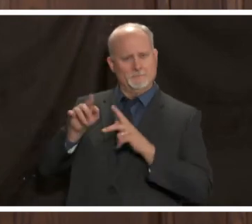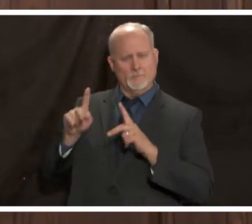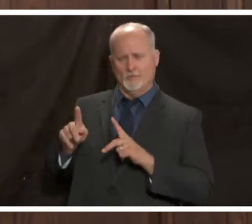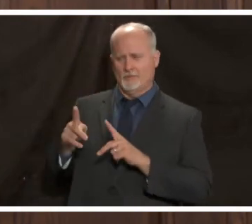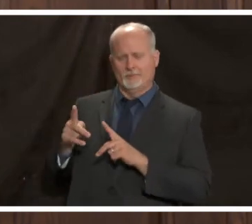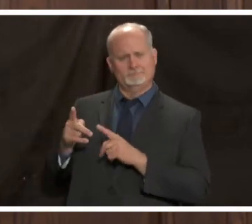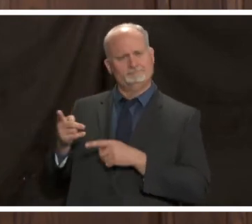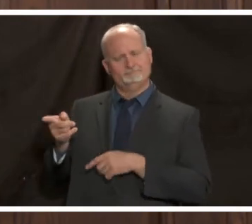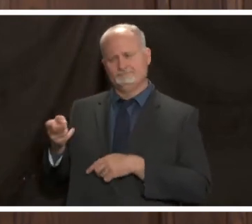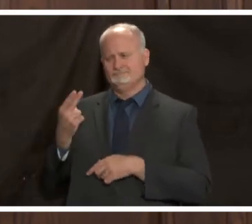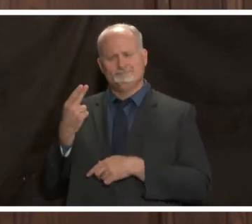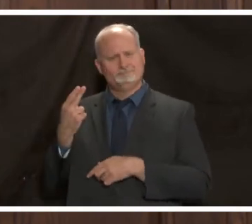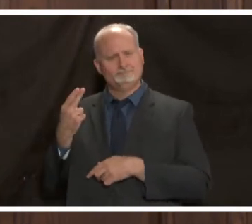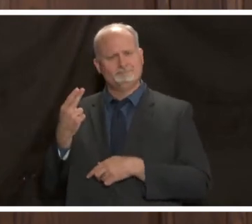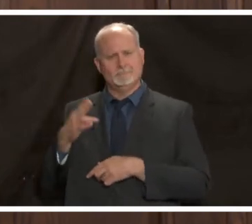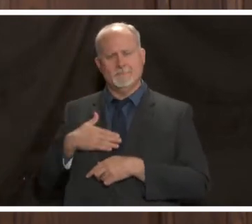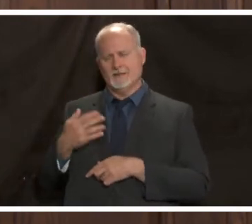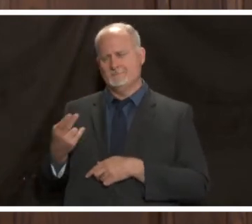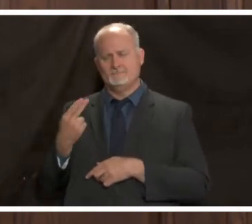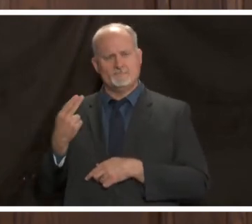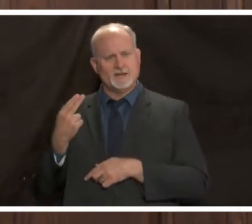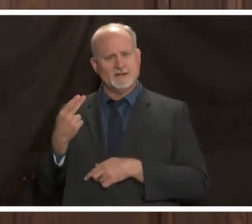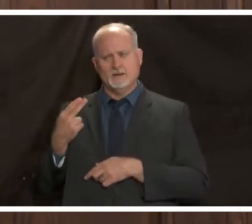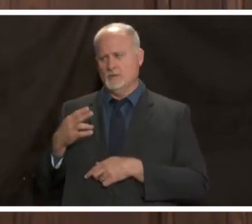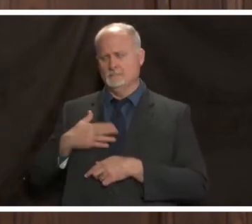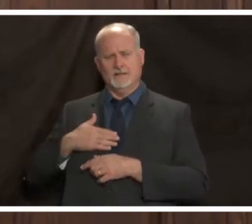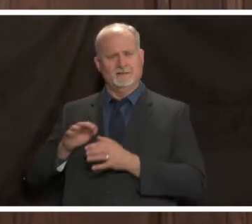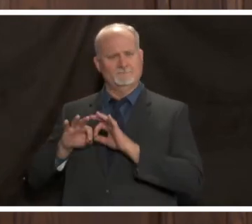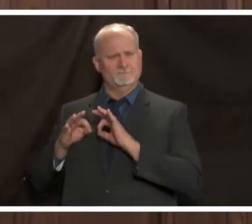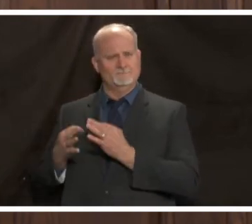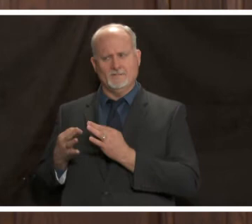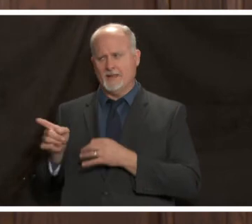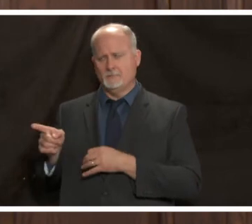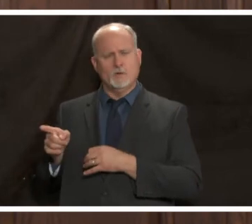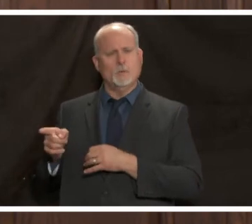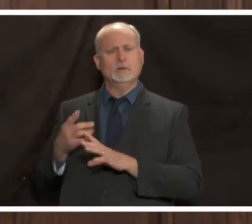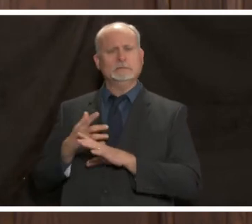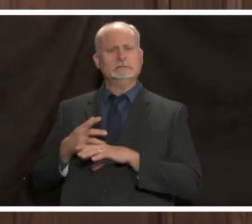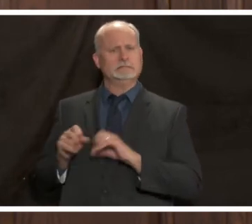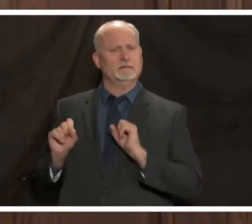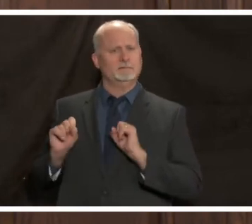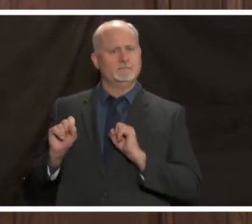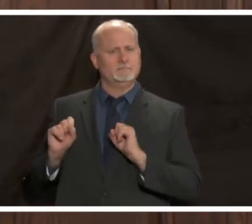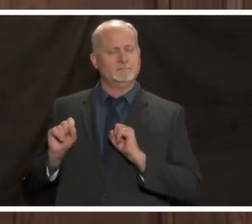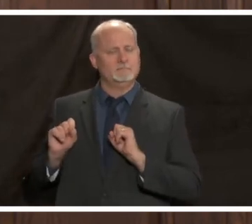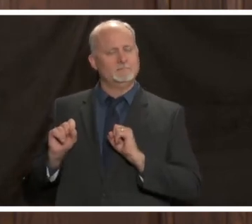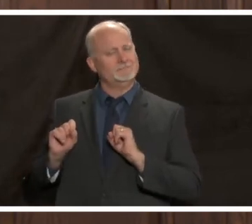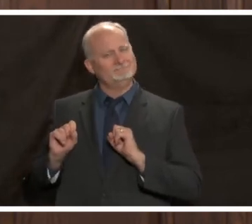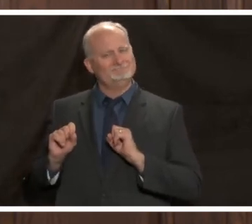they're our closest friends or they're our extended family with safety and and i think